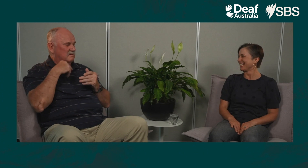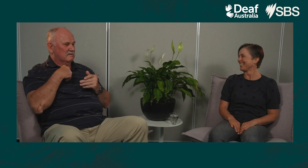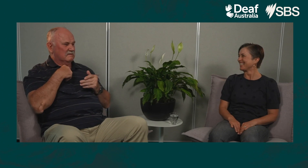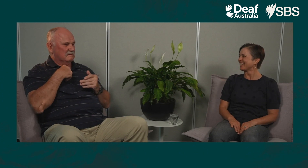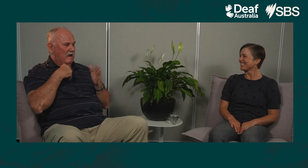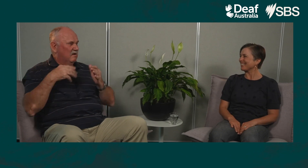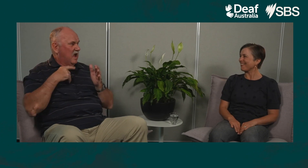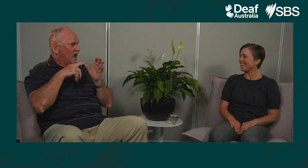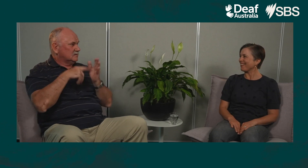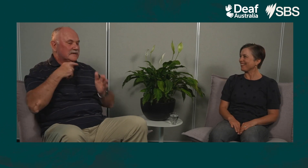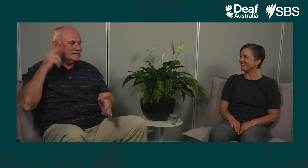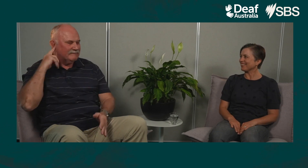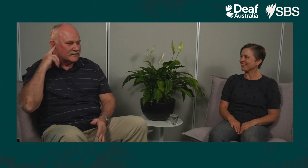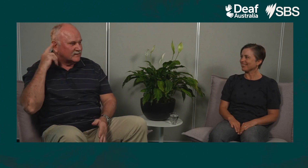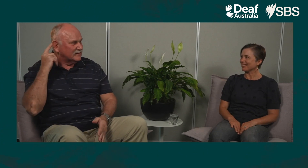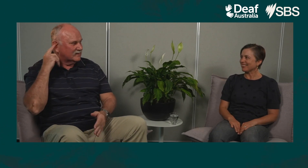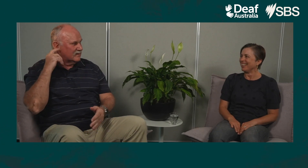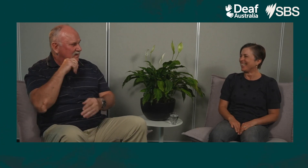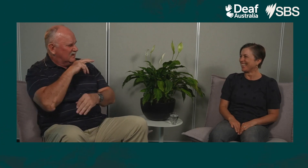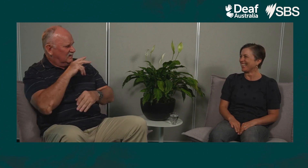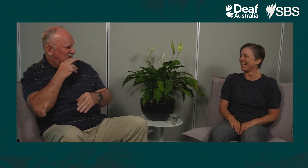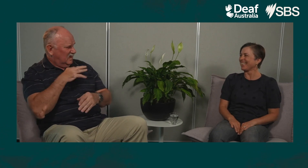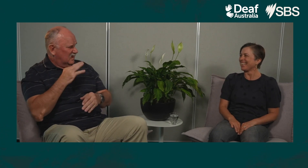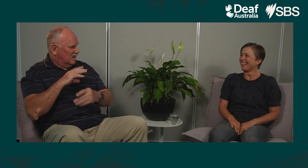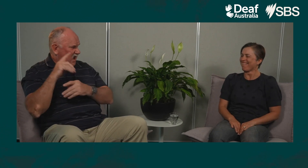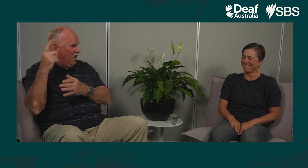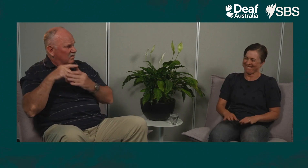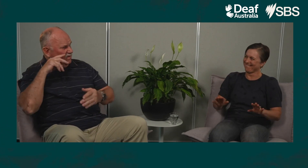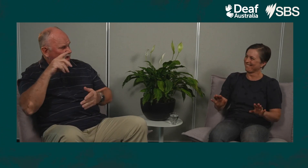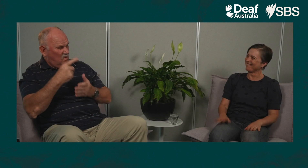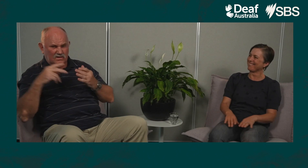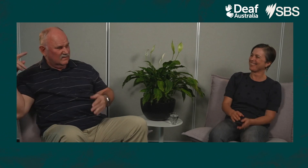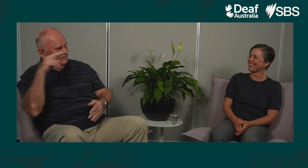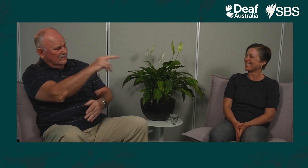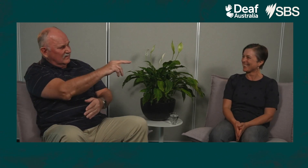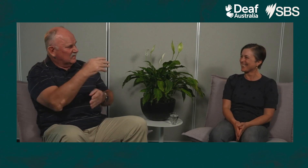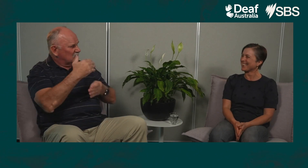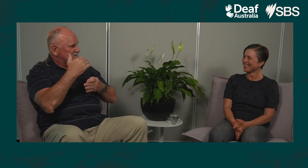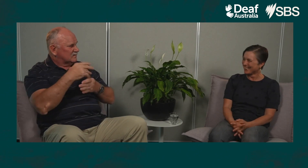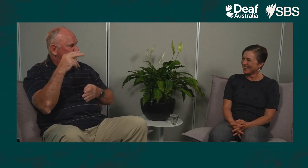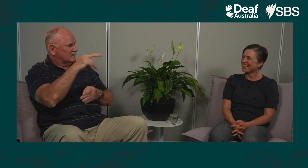they might have spoken something to me. And out of concern I've just said, ‘Oh by the way, I'm deaf’. And it's like, somebody is saying to me “You know what David,